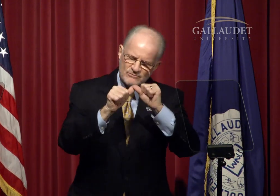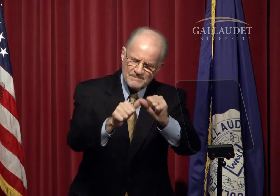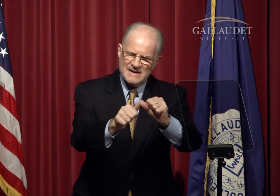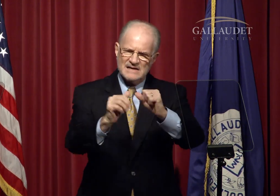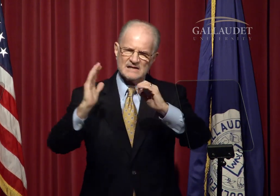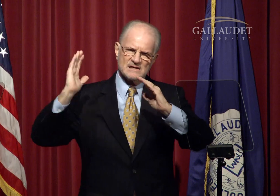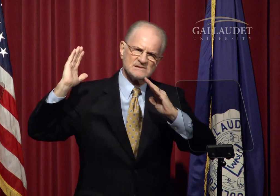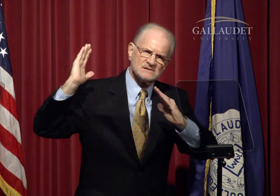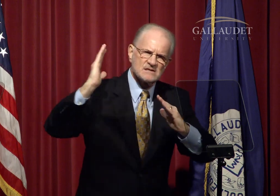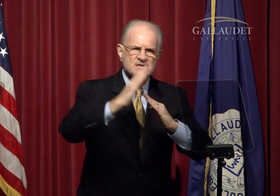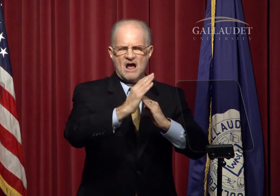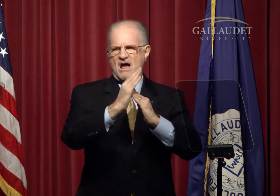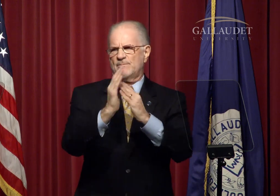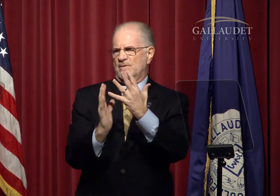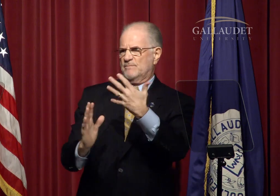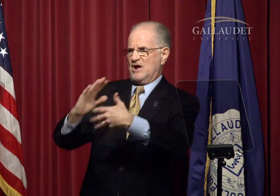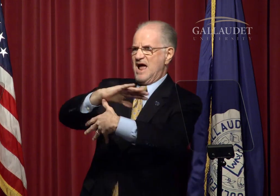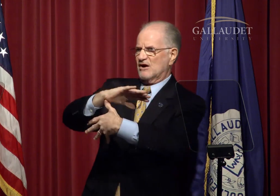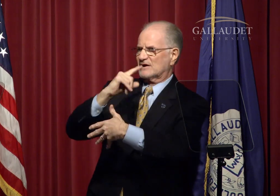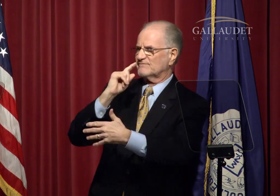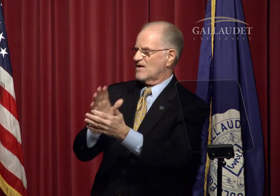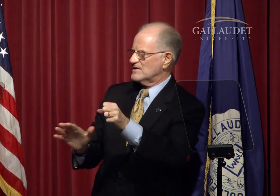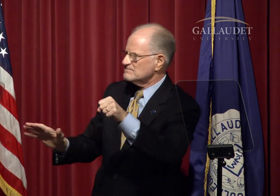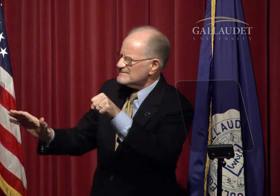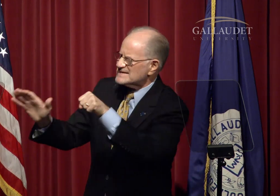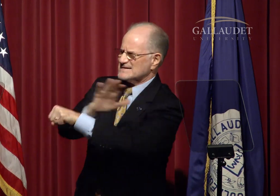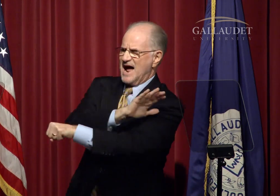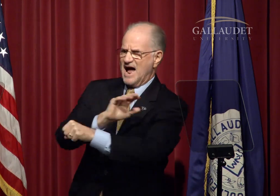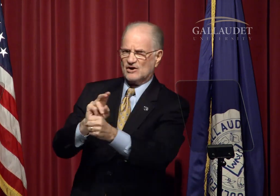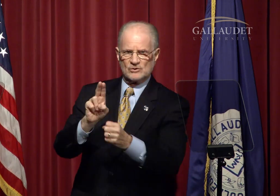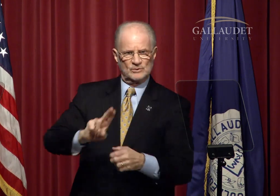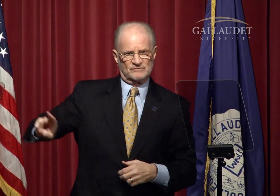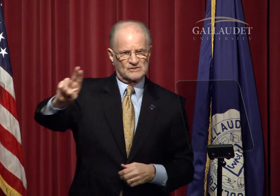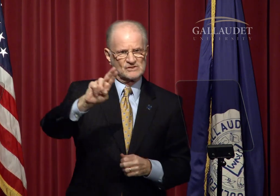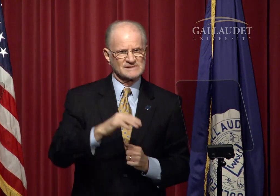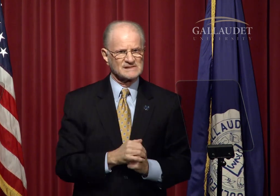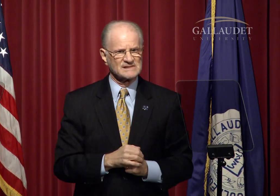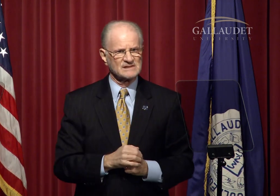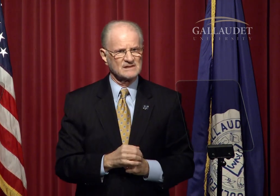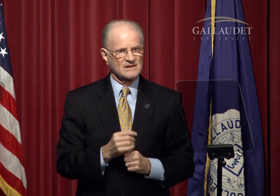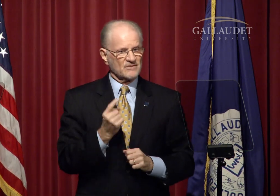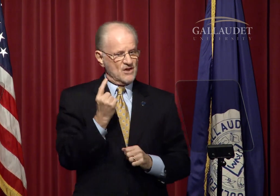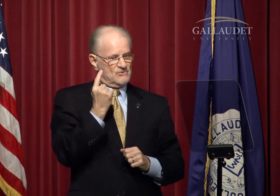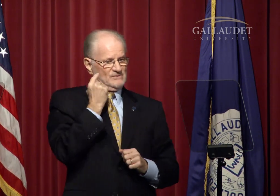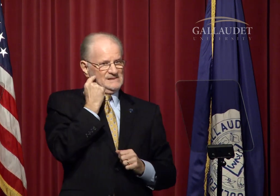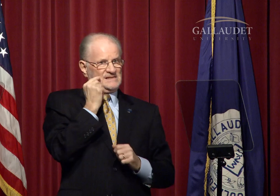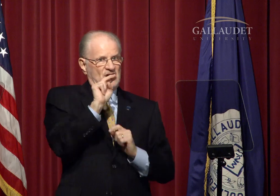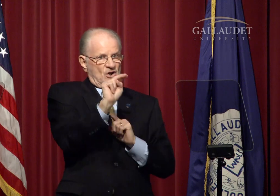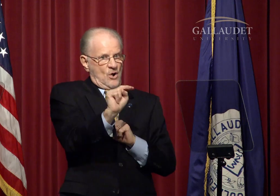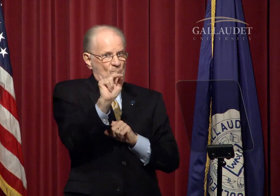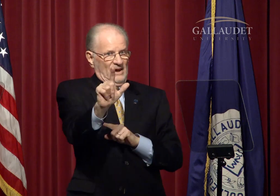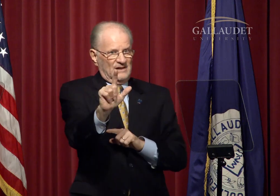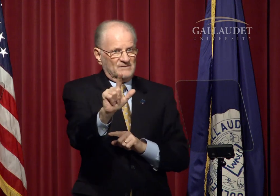Enrollment remains a top priority for the entire university.